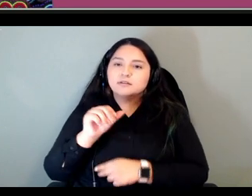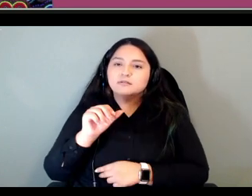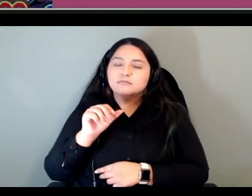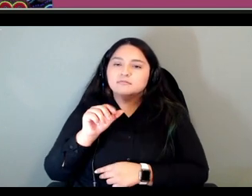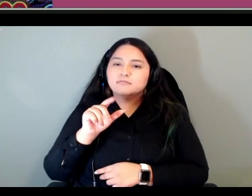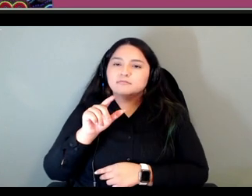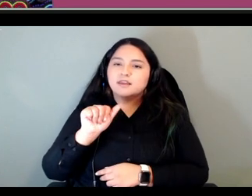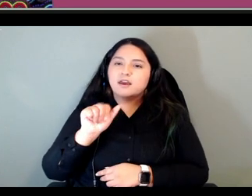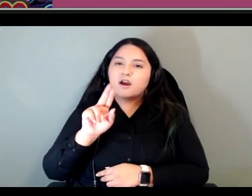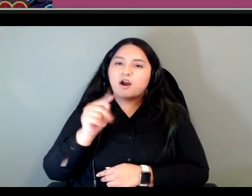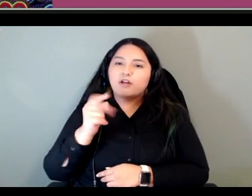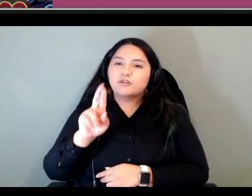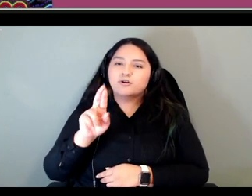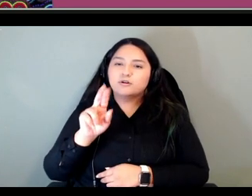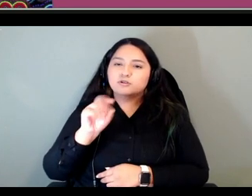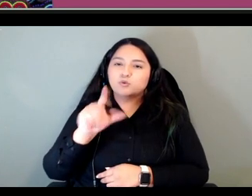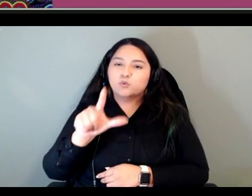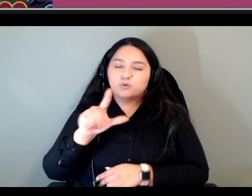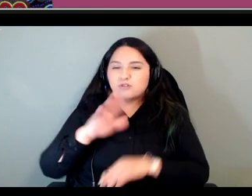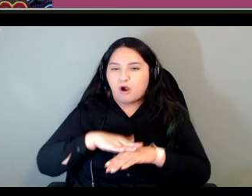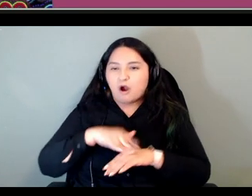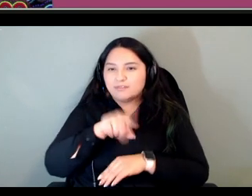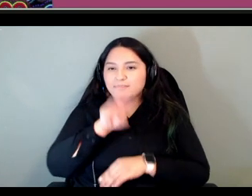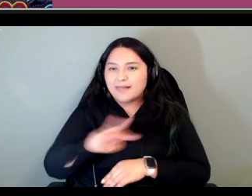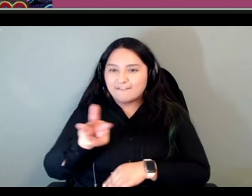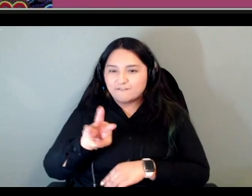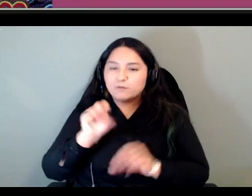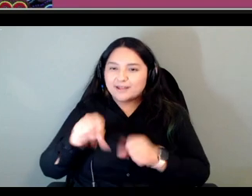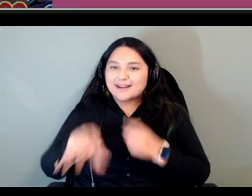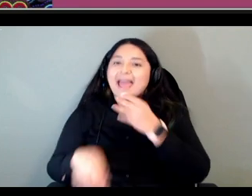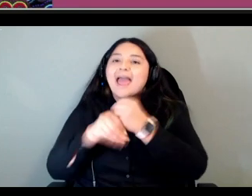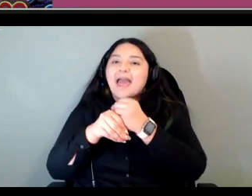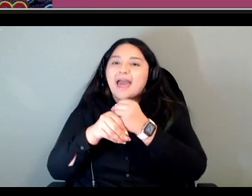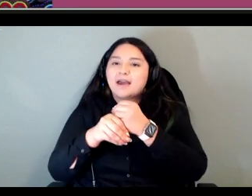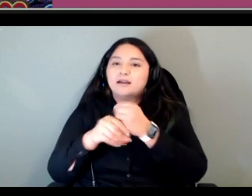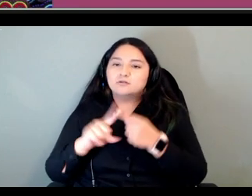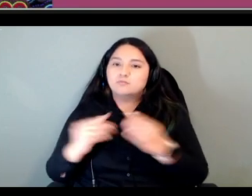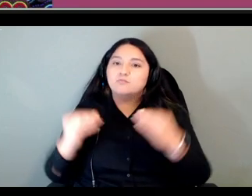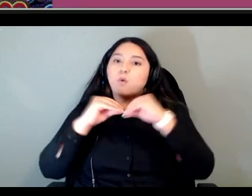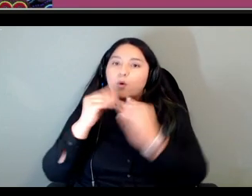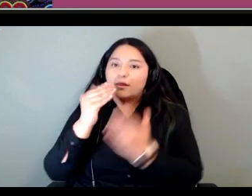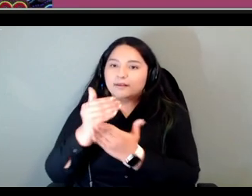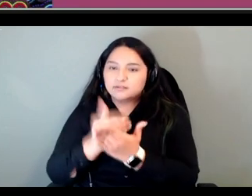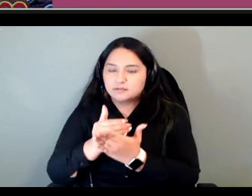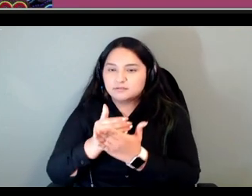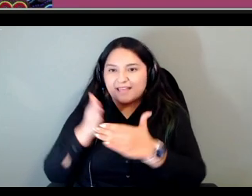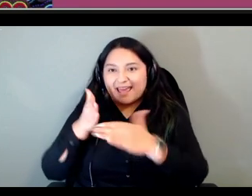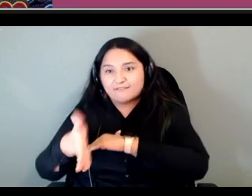uh platform so you can add single lessons afterwards which is really great um so you